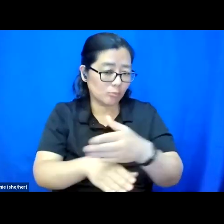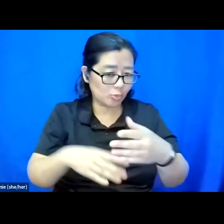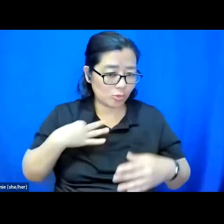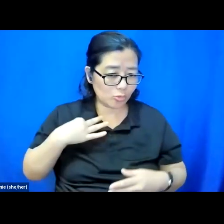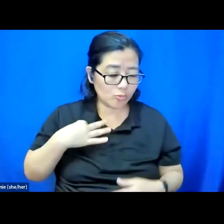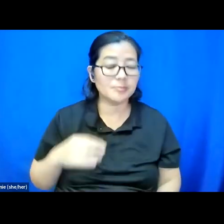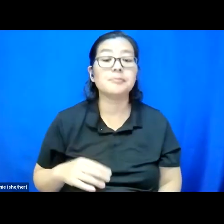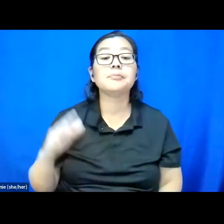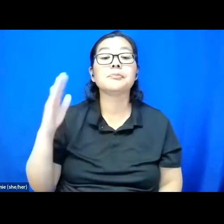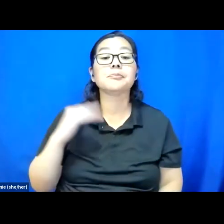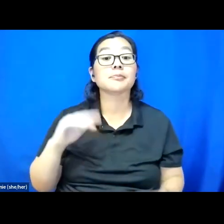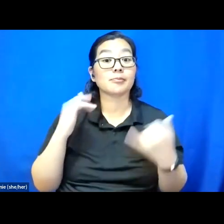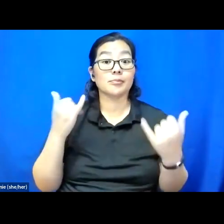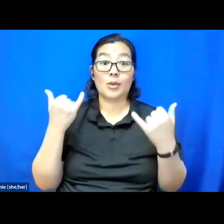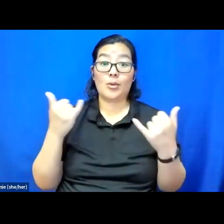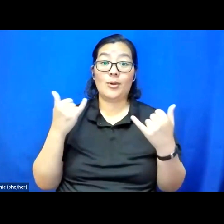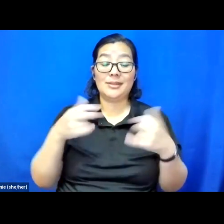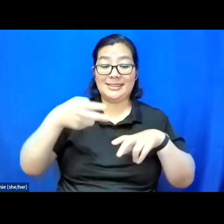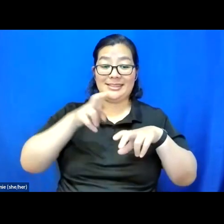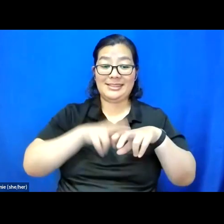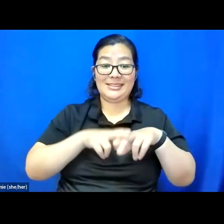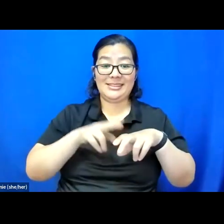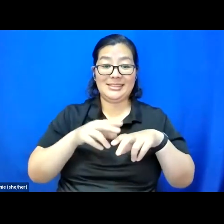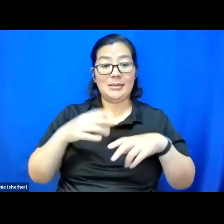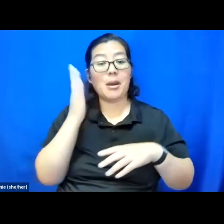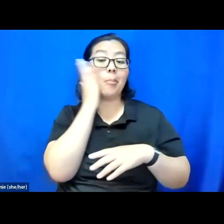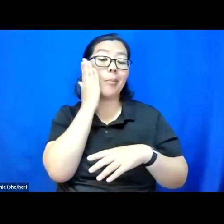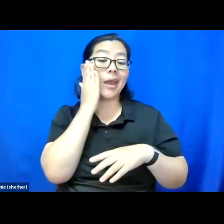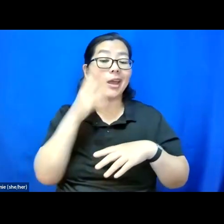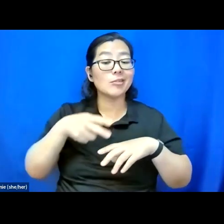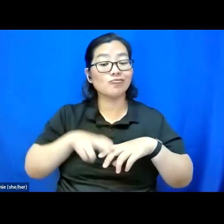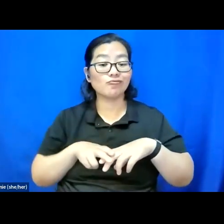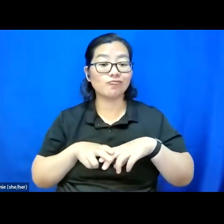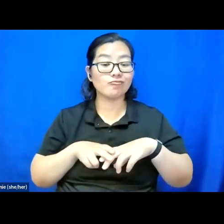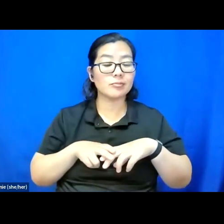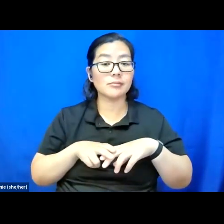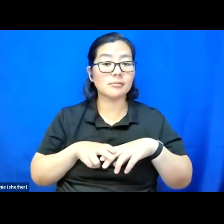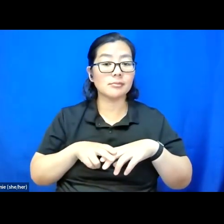and I am currently sitting in my bed in San Fran.